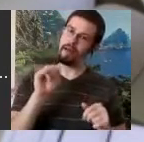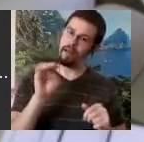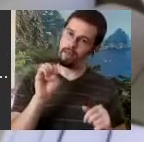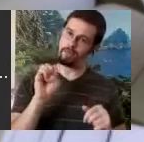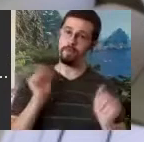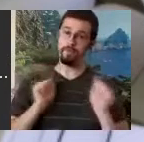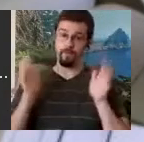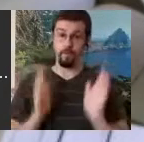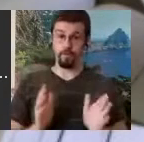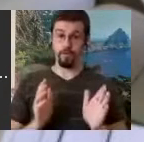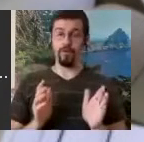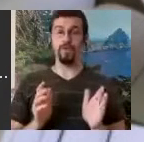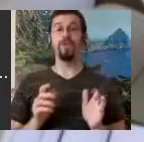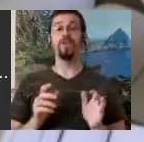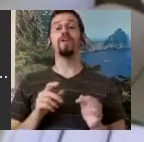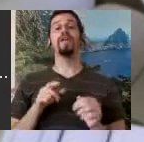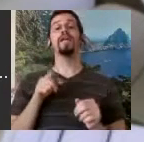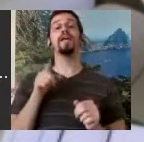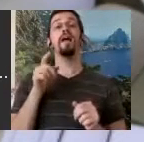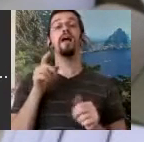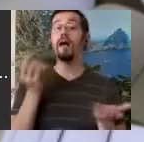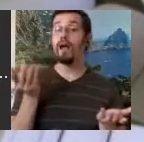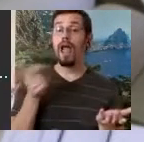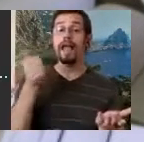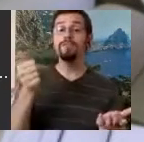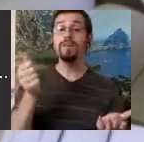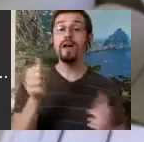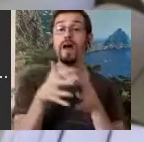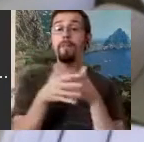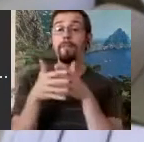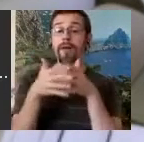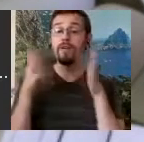But guess what? He was an American. So of course I got to know him. His name is